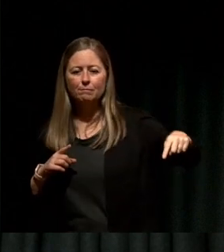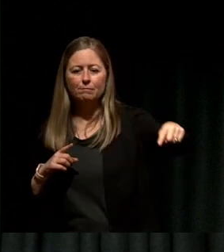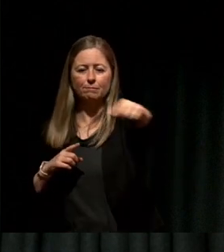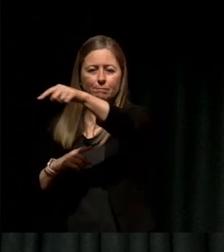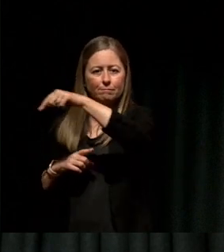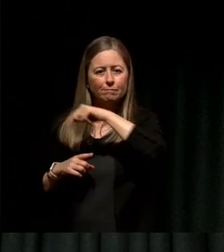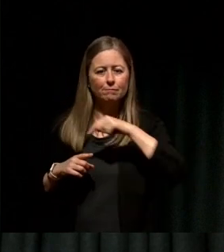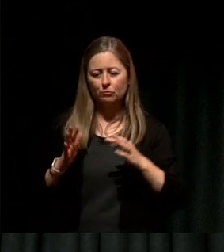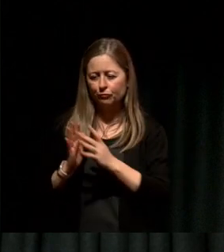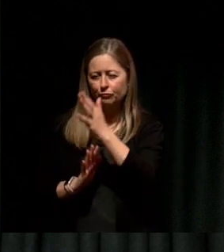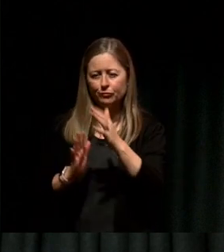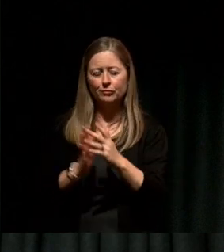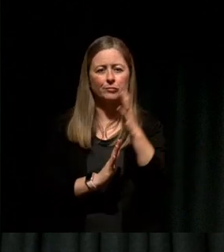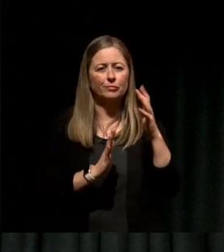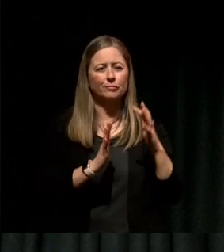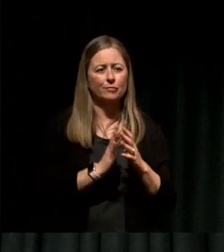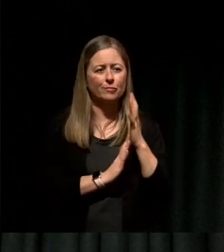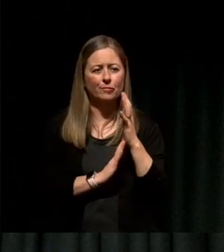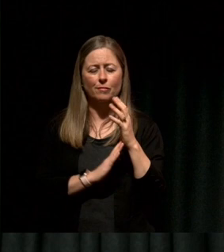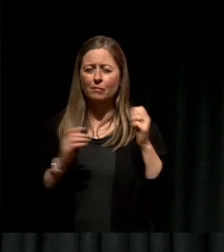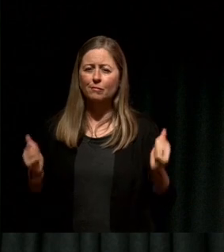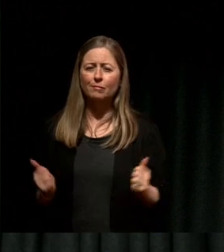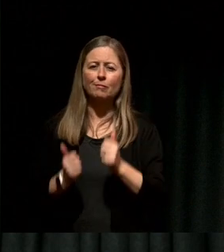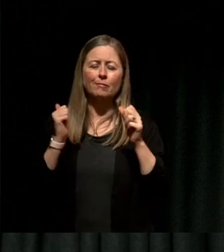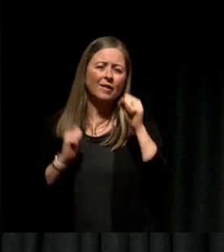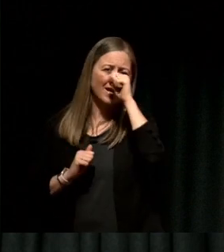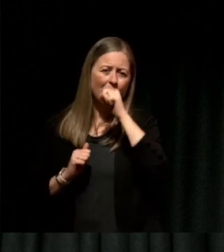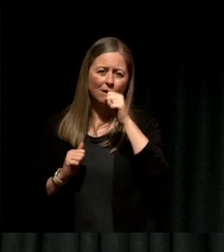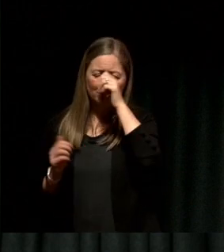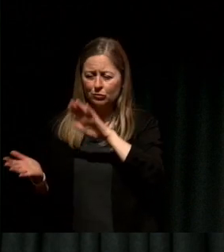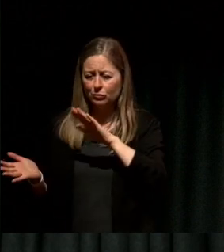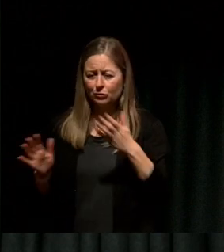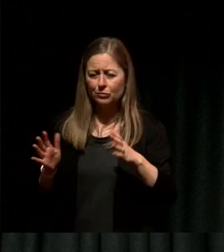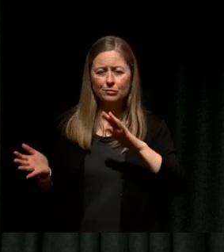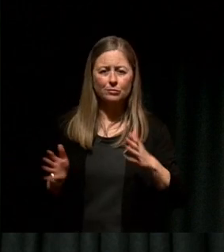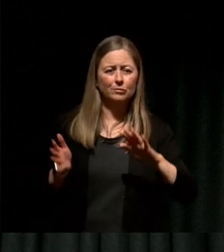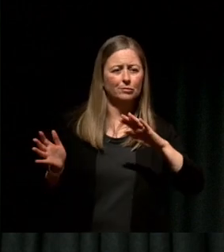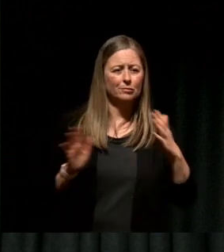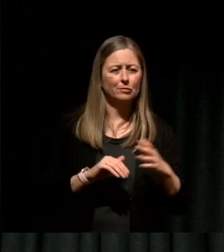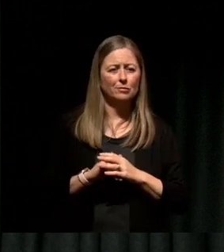More than a million wild animals were lost, and more than 2,000 people lost their homes.